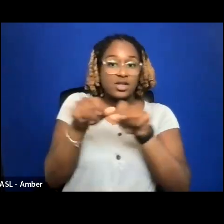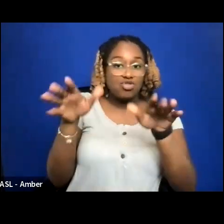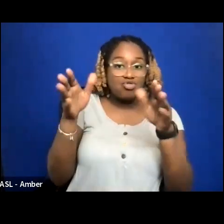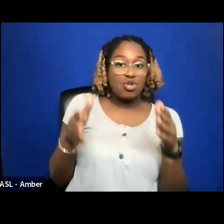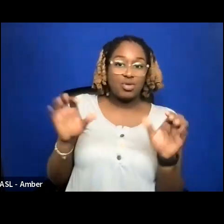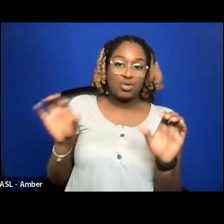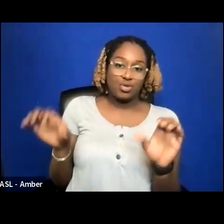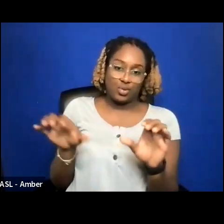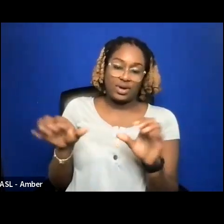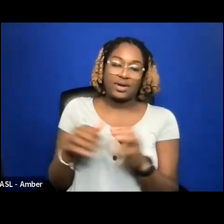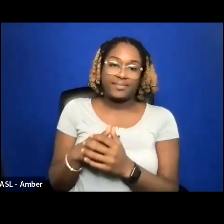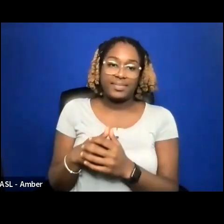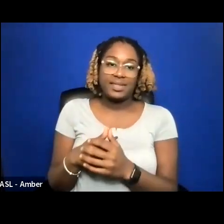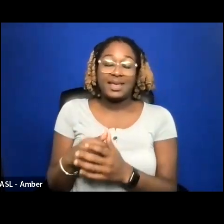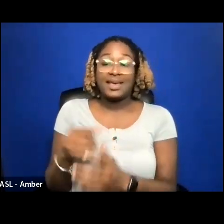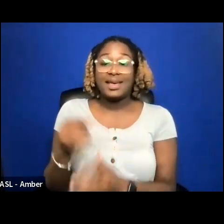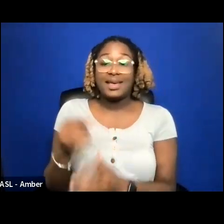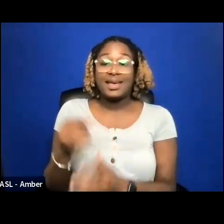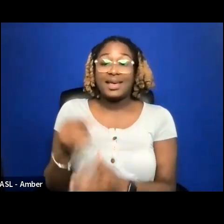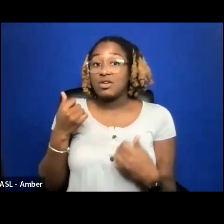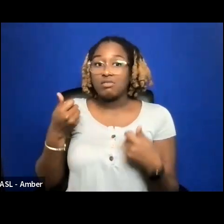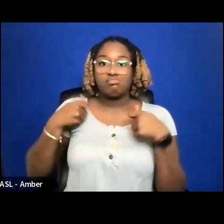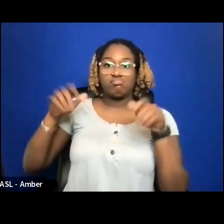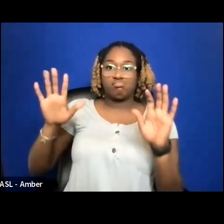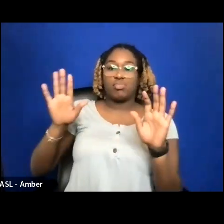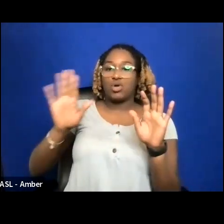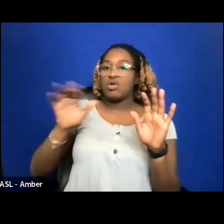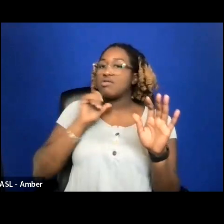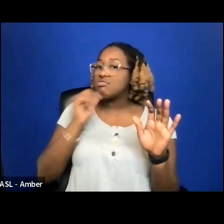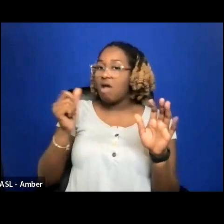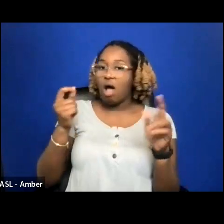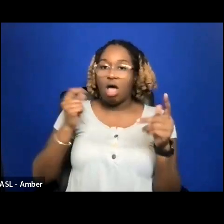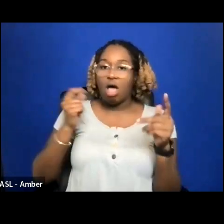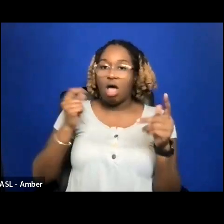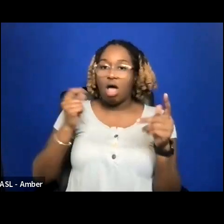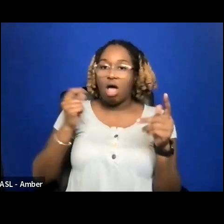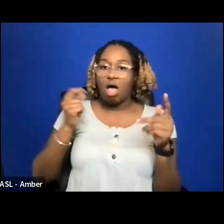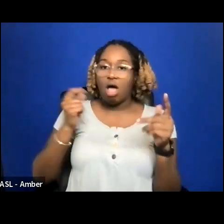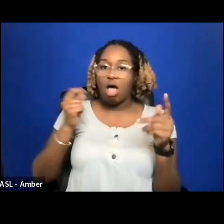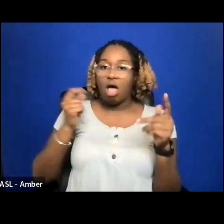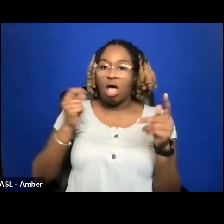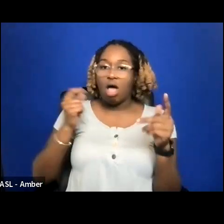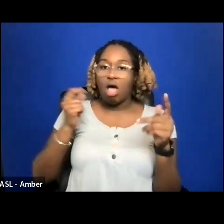IF YOU HAVE GIVEN UP YOUR NONTHEATRICAL RIGHTS IN NORTH AMERICA TO A U.S. DISTRIBUTOR, YOU CAN'T